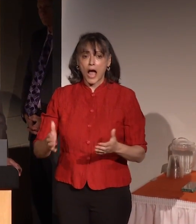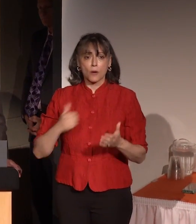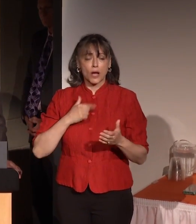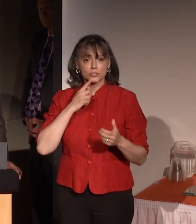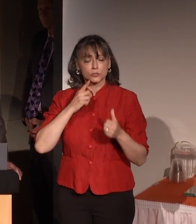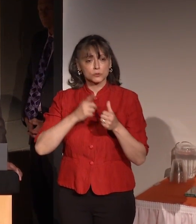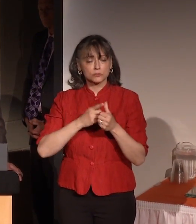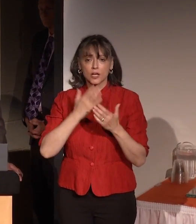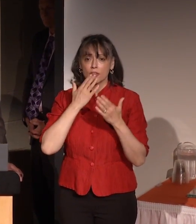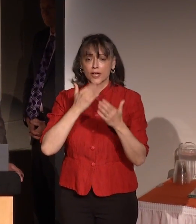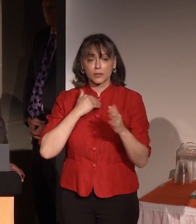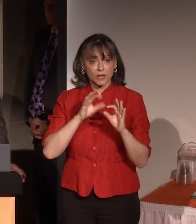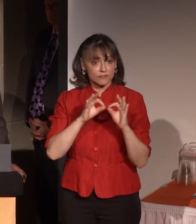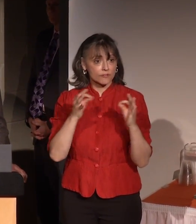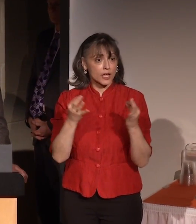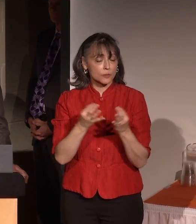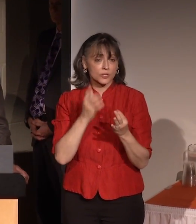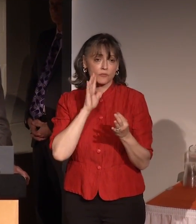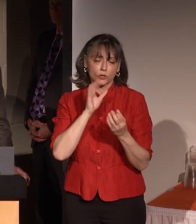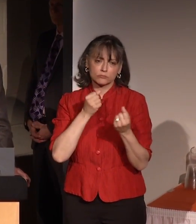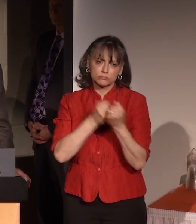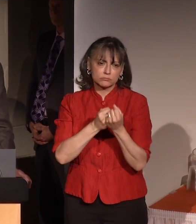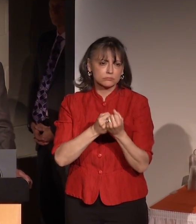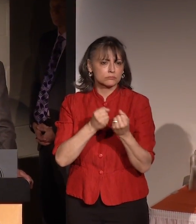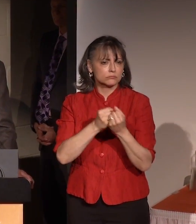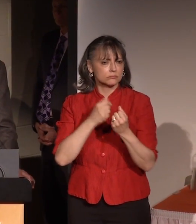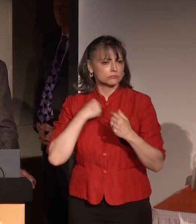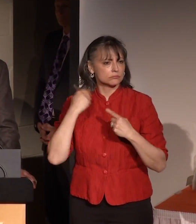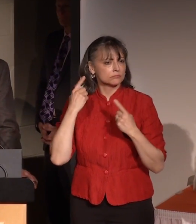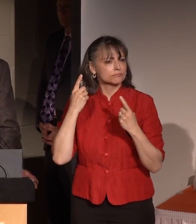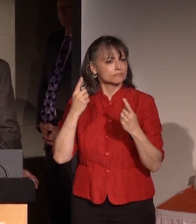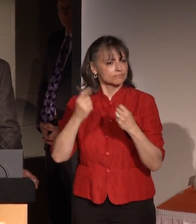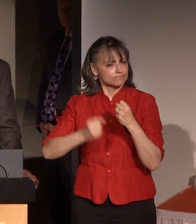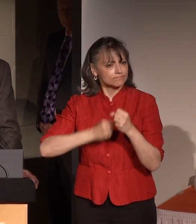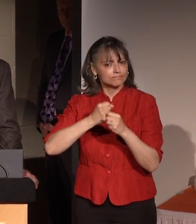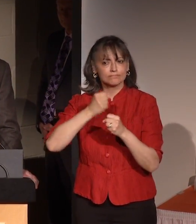for all their support over the years.